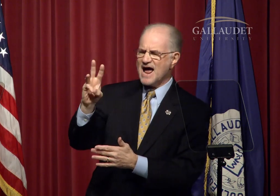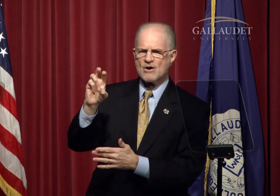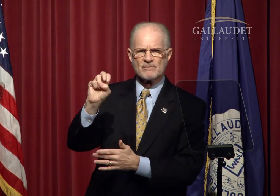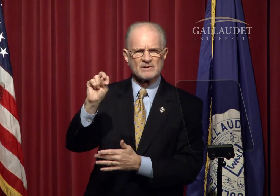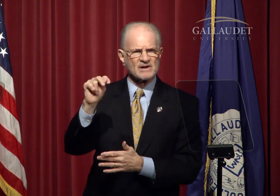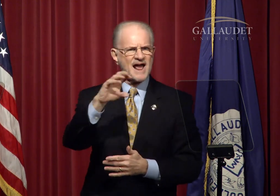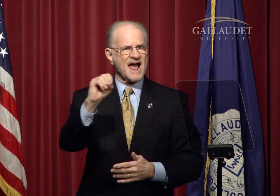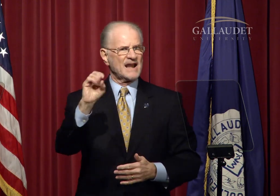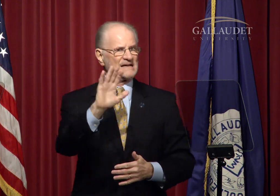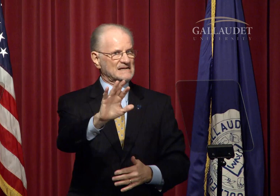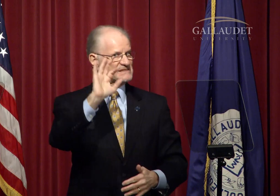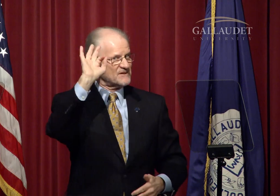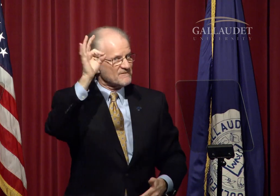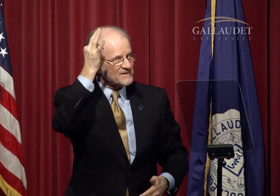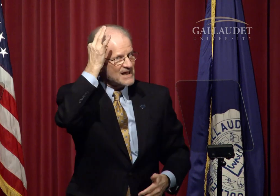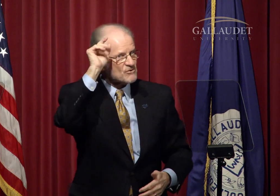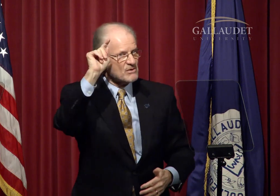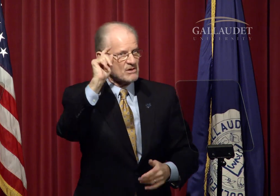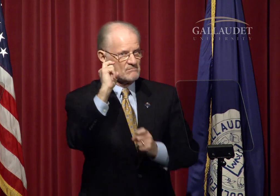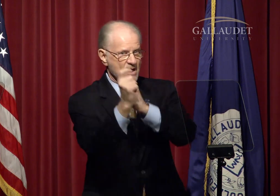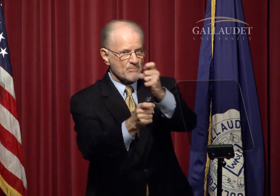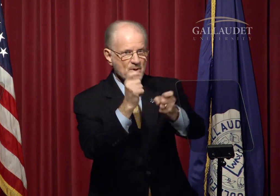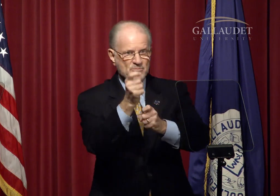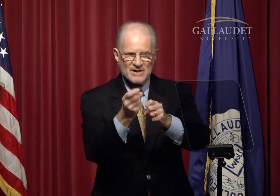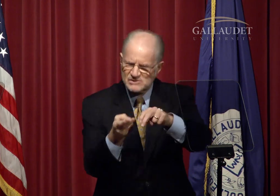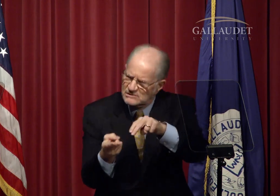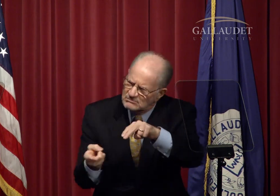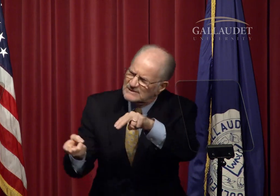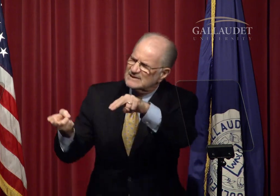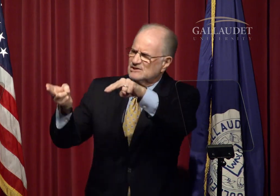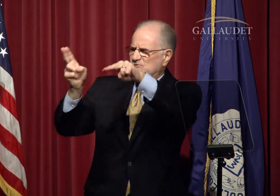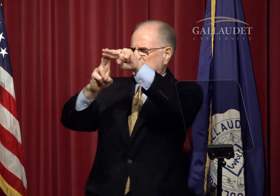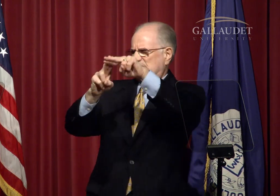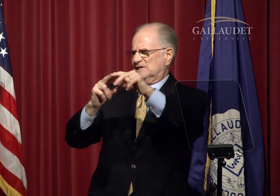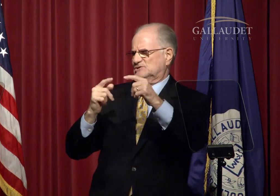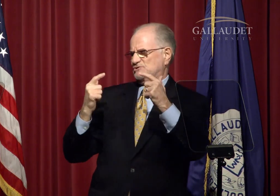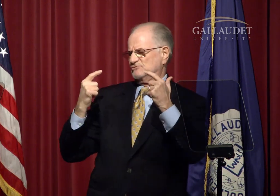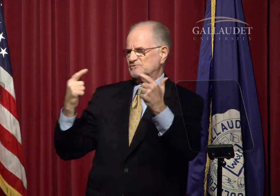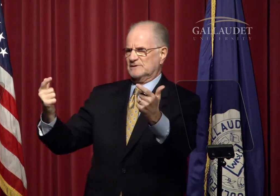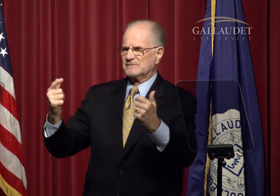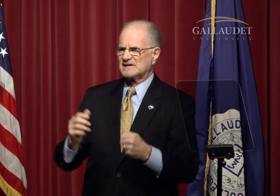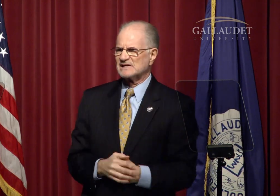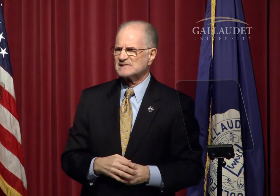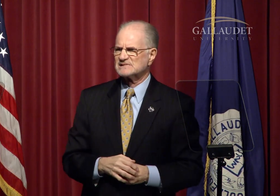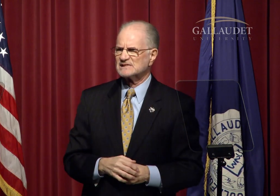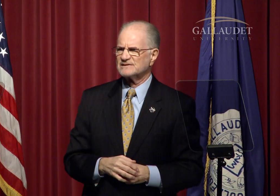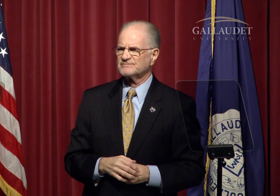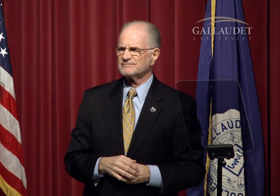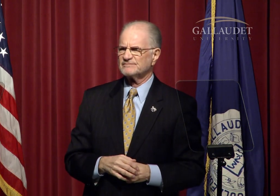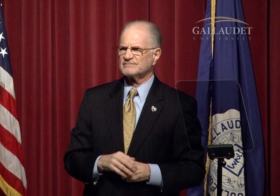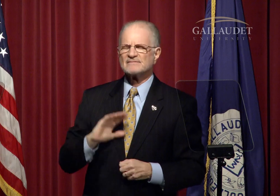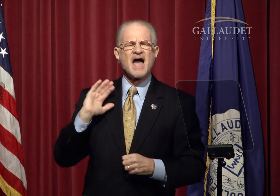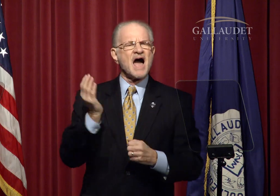and its federal appropriation increased tremendously.